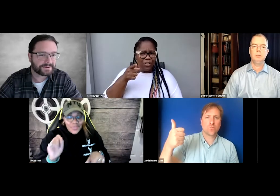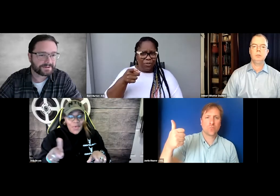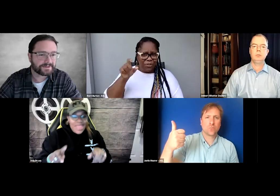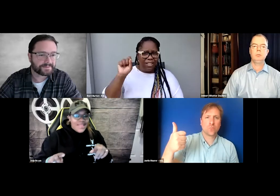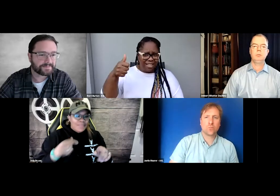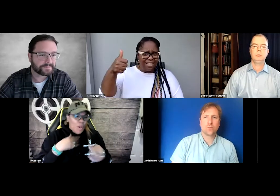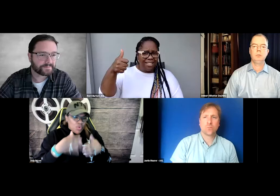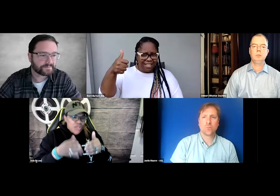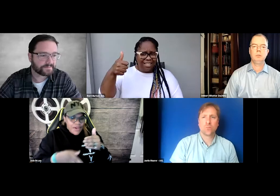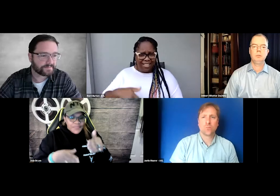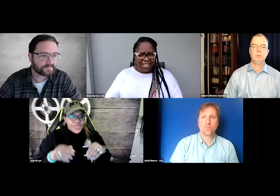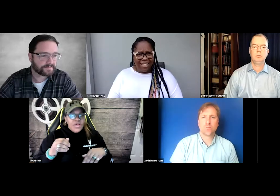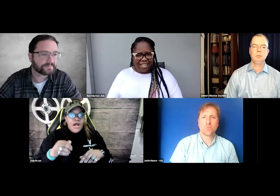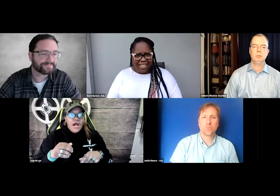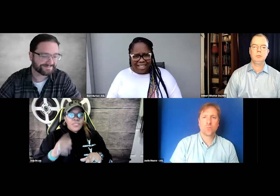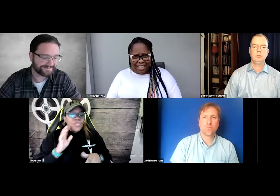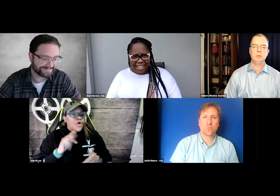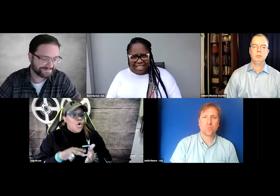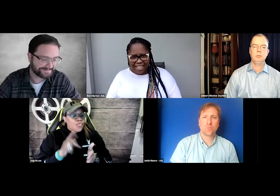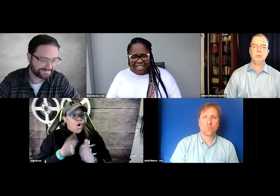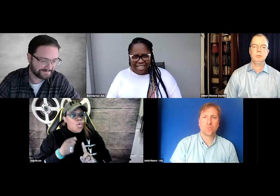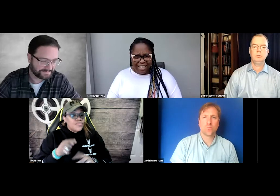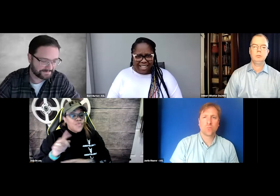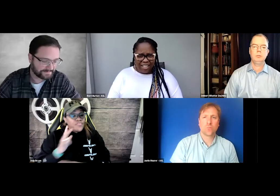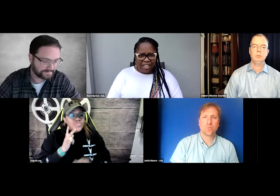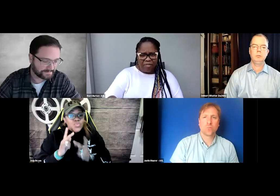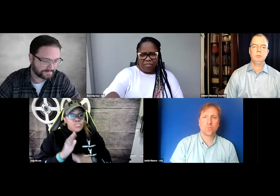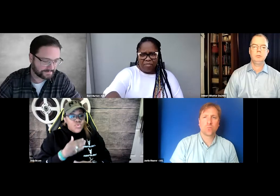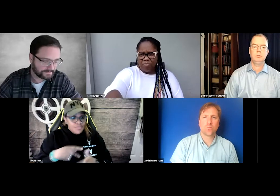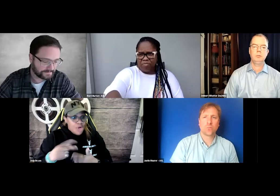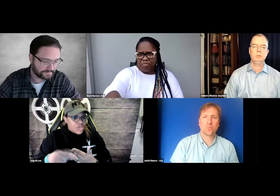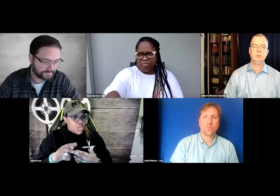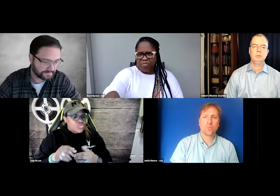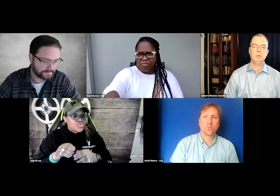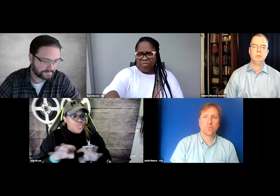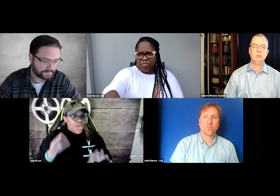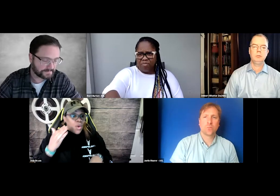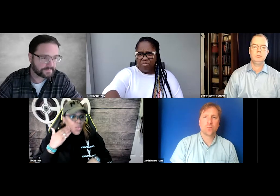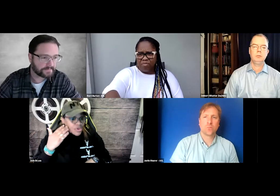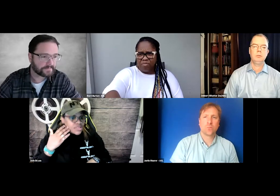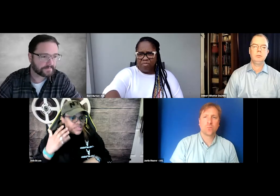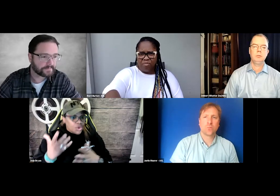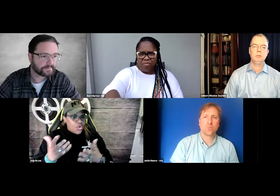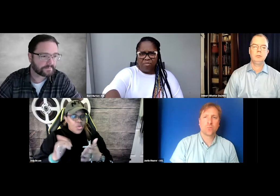Okay, I'm almost done. The goal was for the music project was to spread awareness